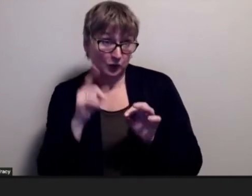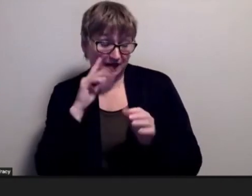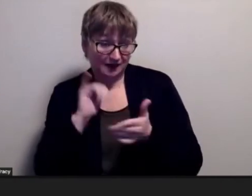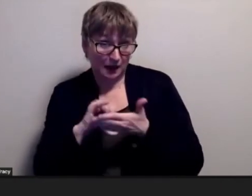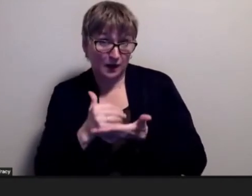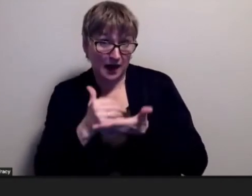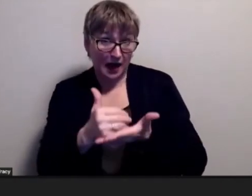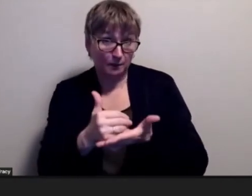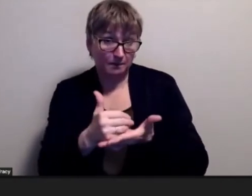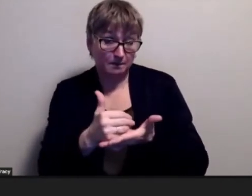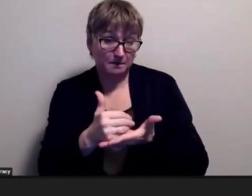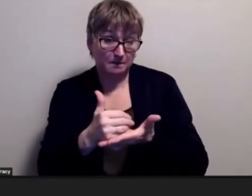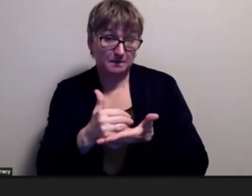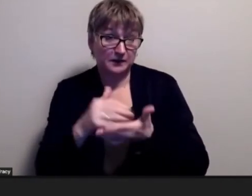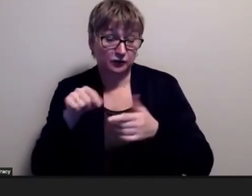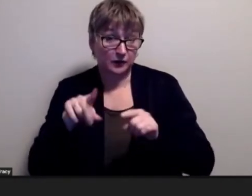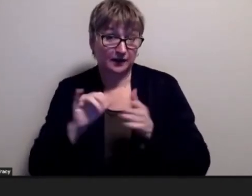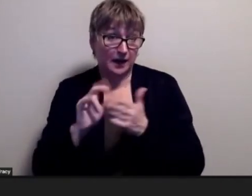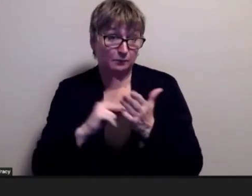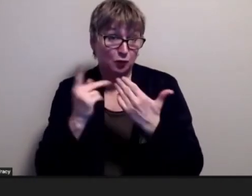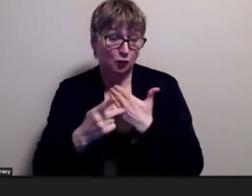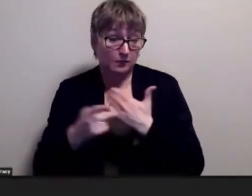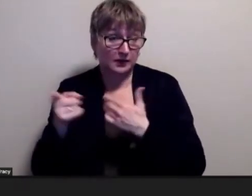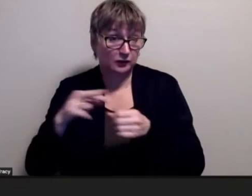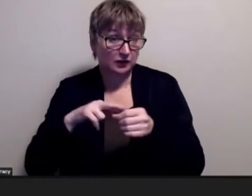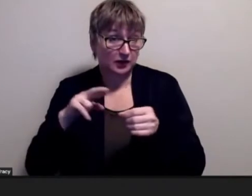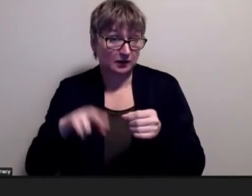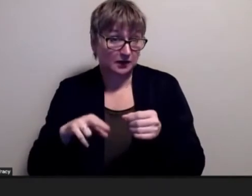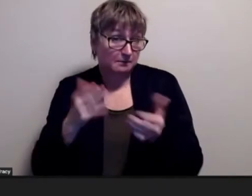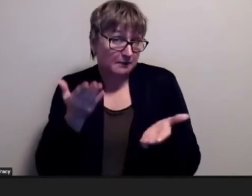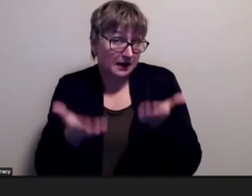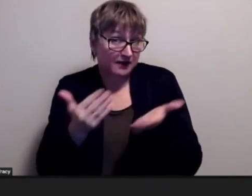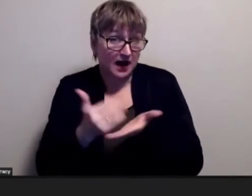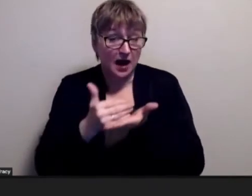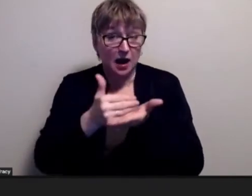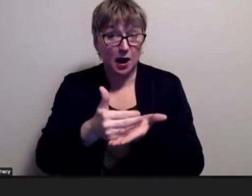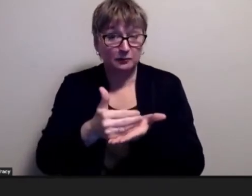and not programming regina that might have helped you to feel a bit more comfortable a